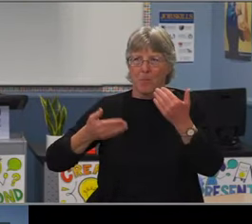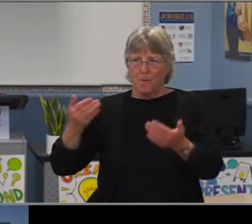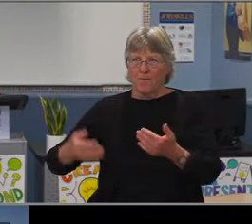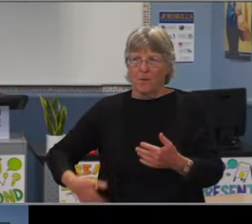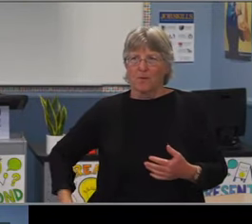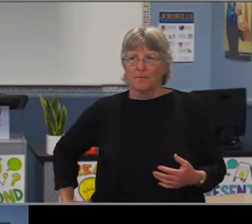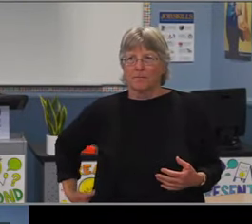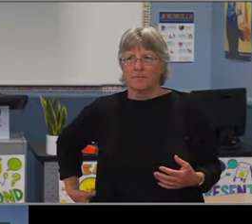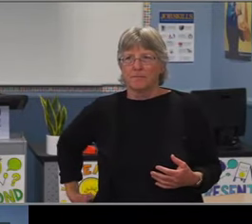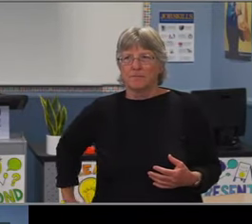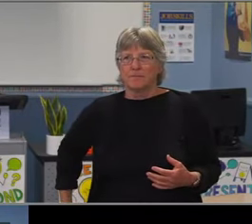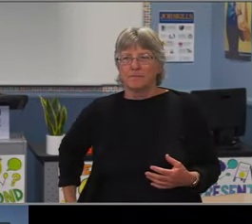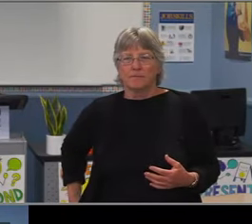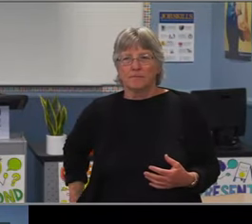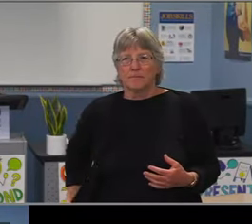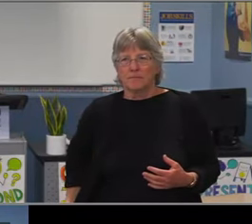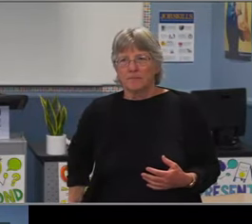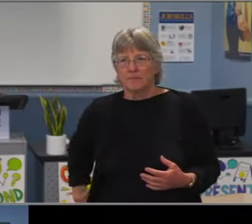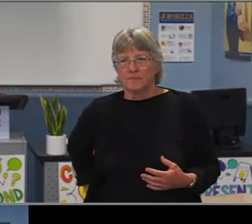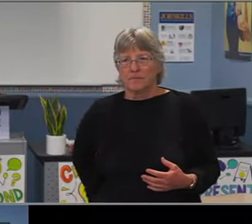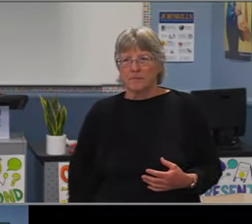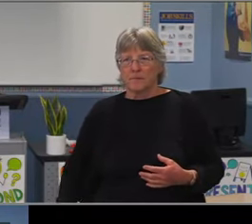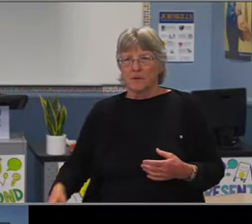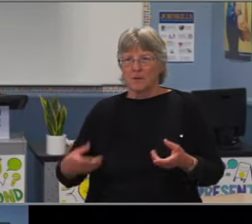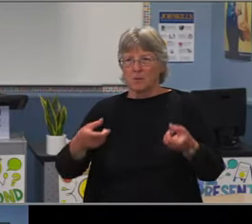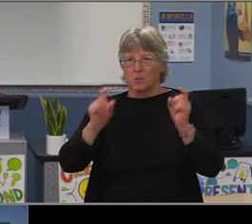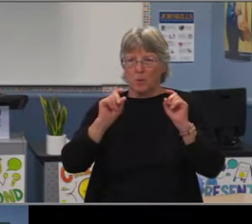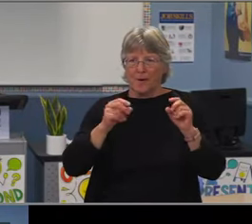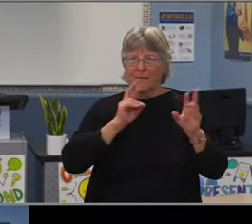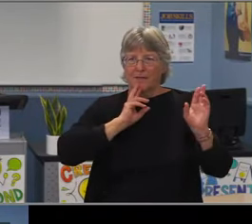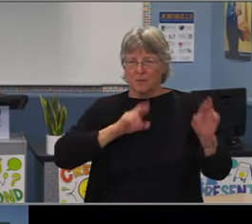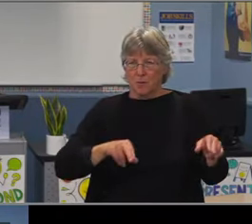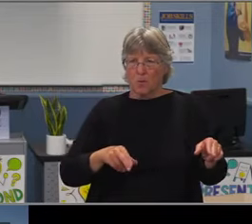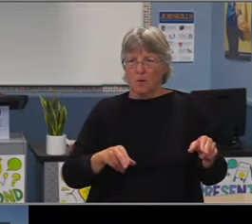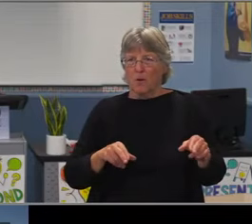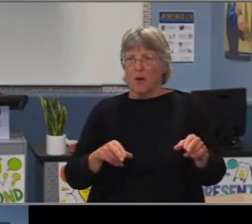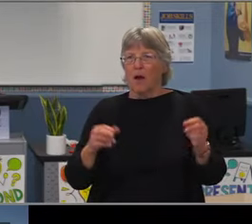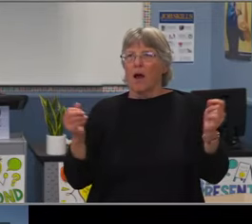but your whole career growing up and all the struggles and all the commitment